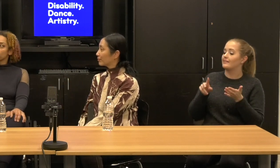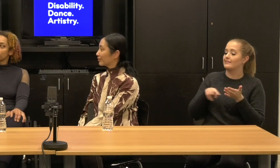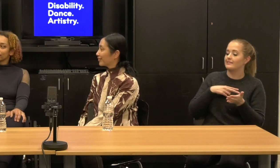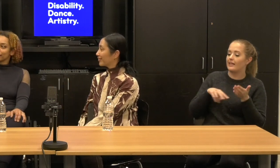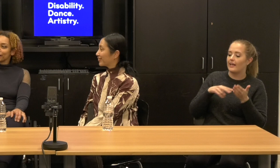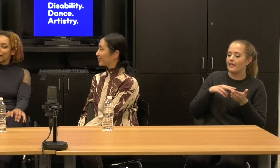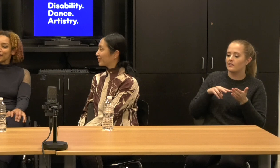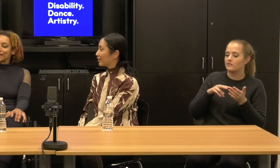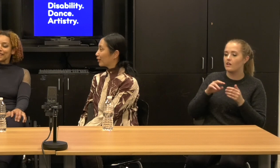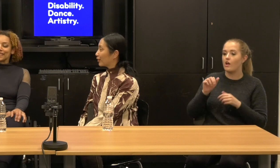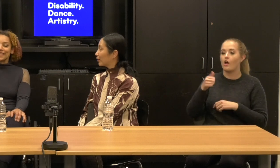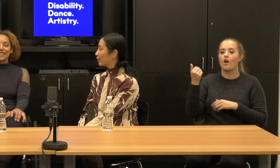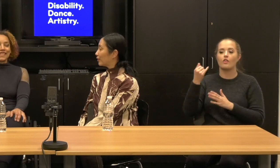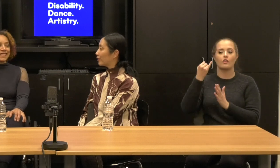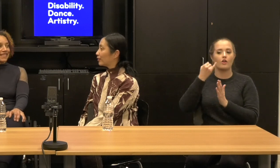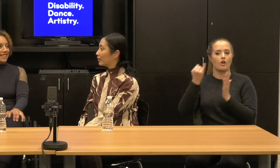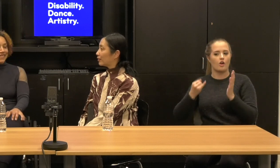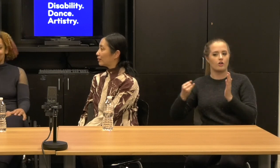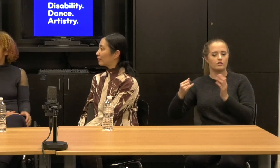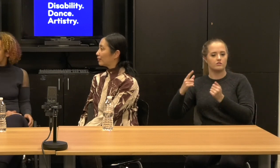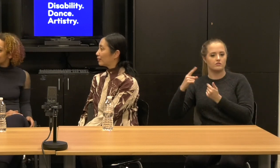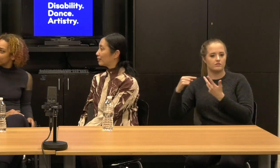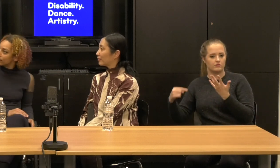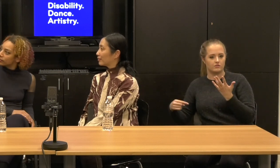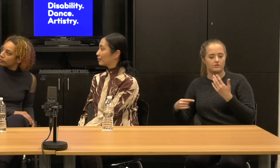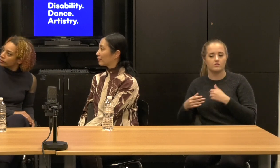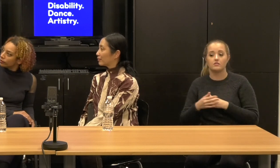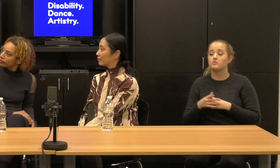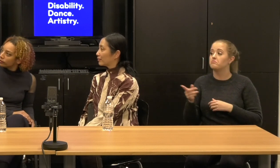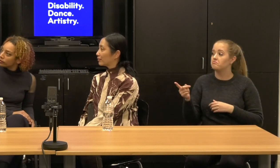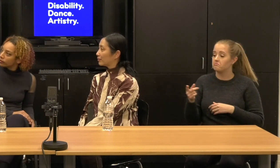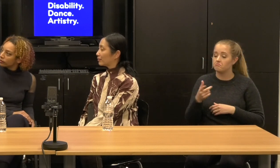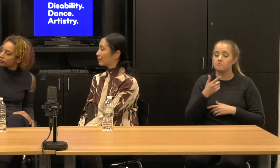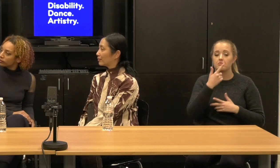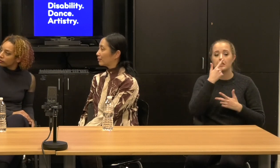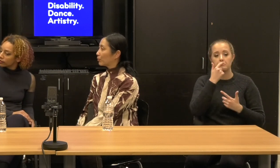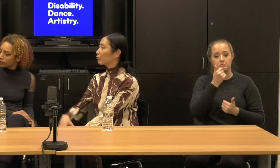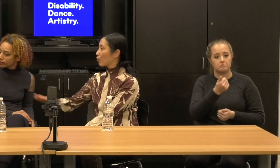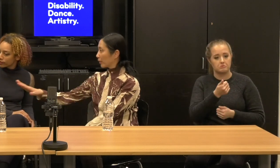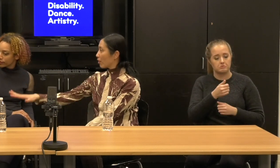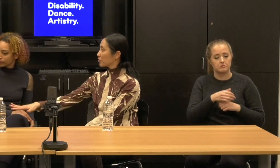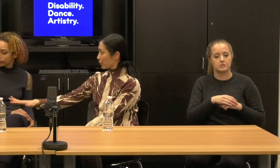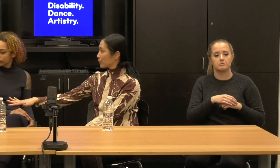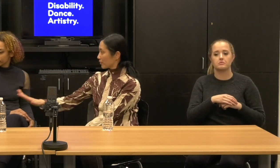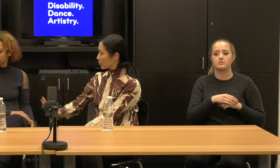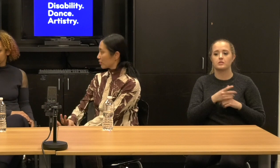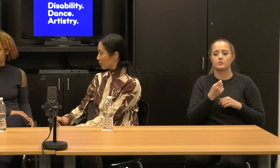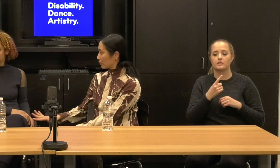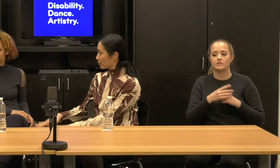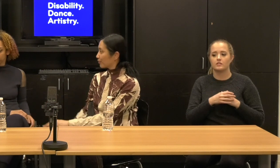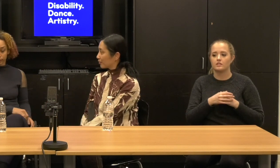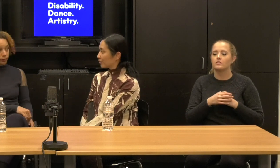[01:38:47] Yeah, I mean it's, it's interesting why there's, I'm performing most first, but